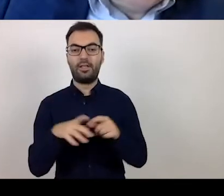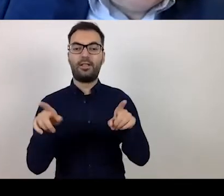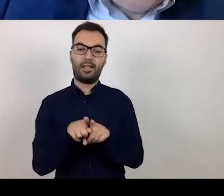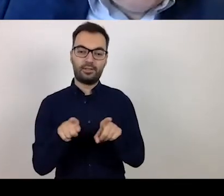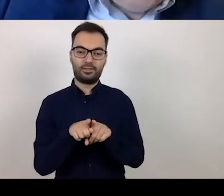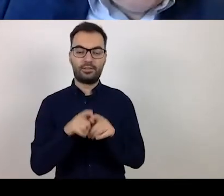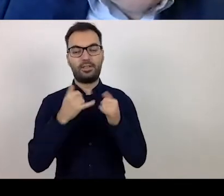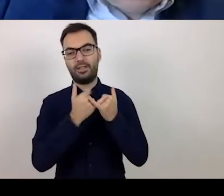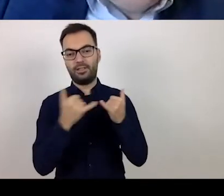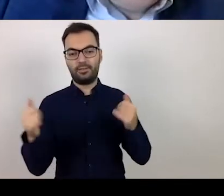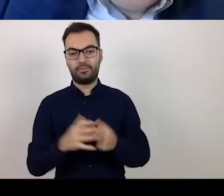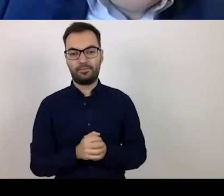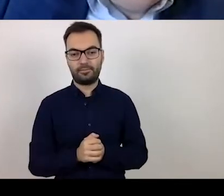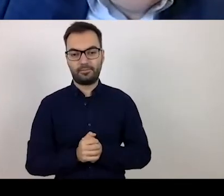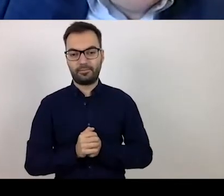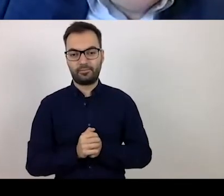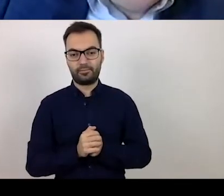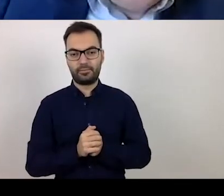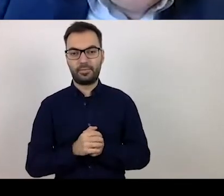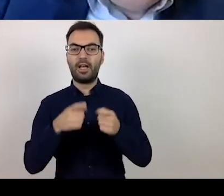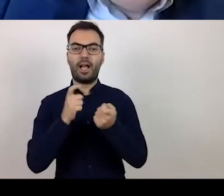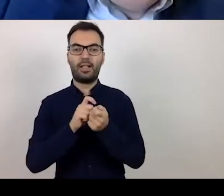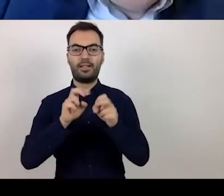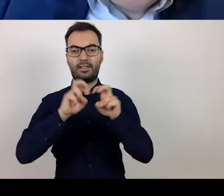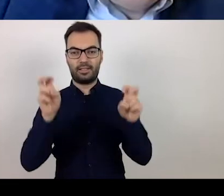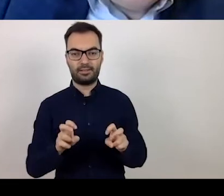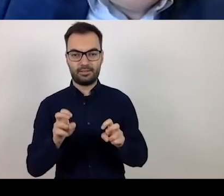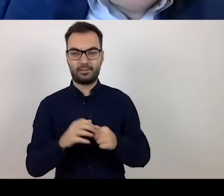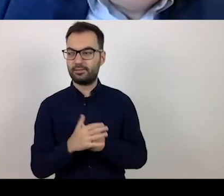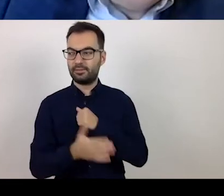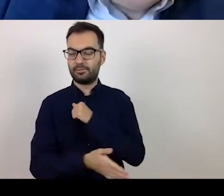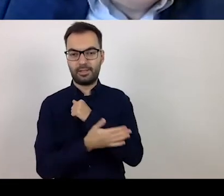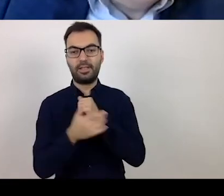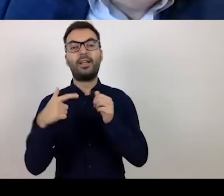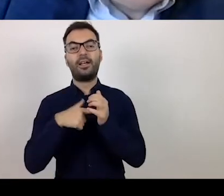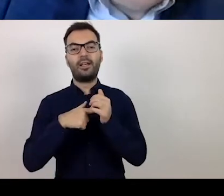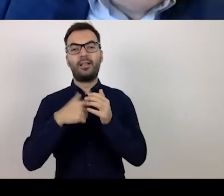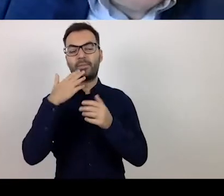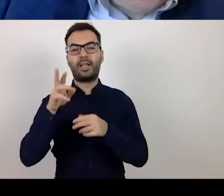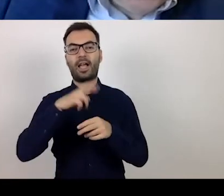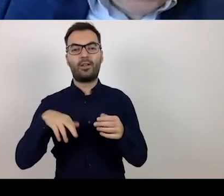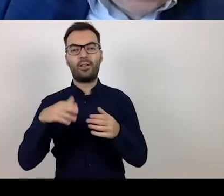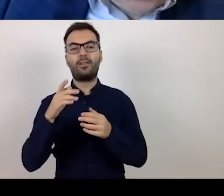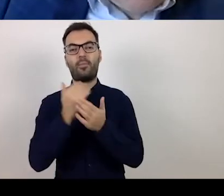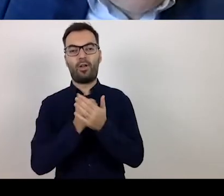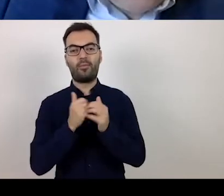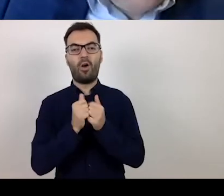And other counter-crisis support from the Regional Operational Programme for Warmia and Mazury.